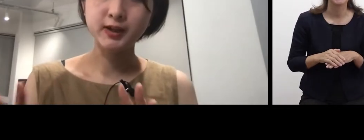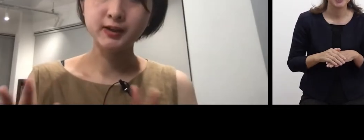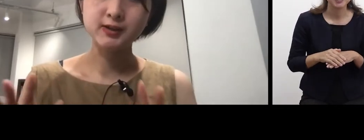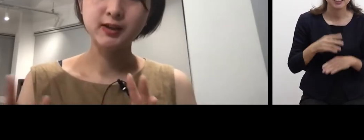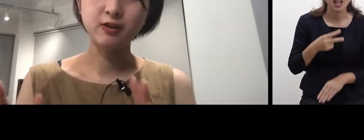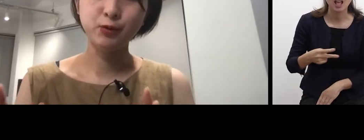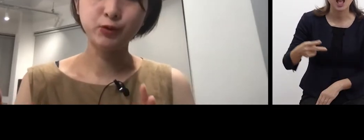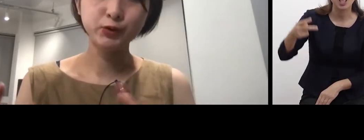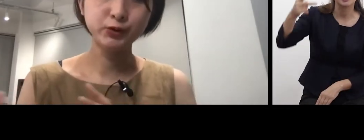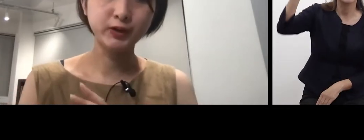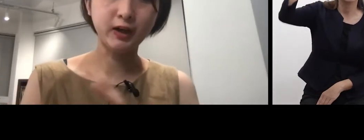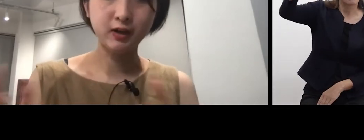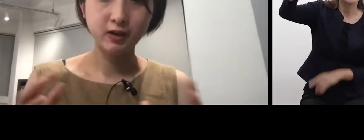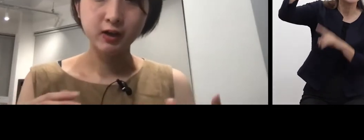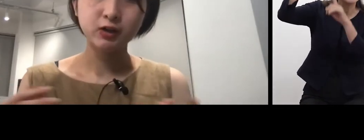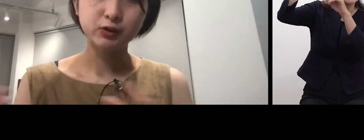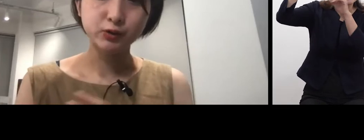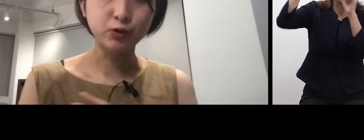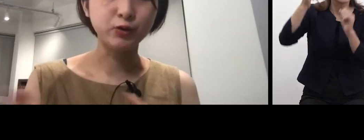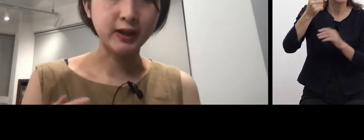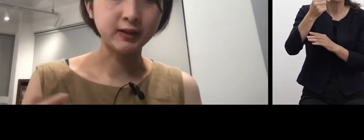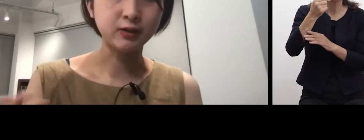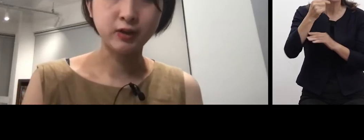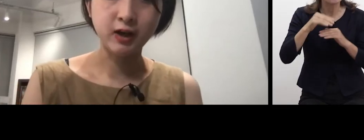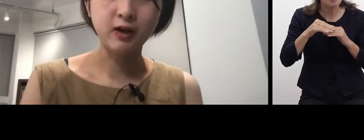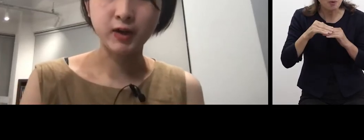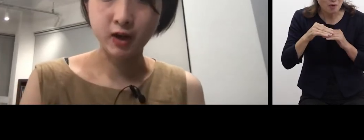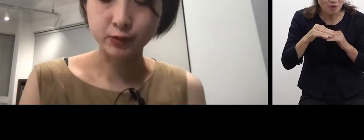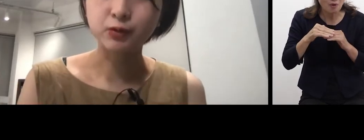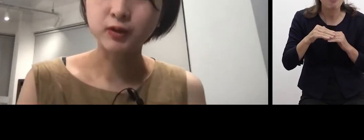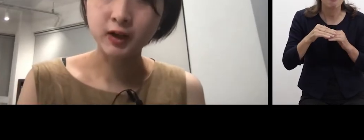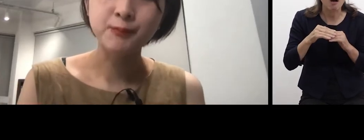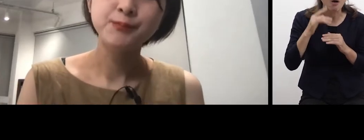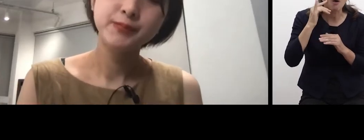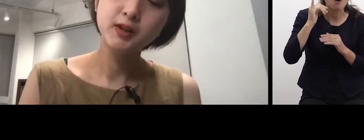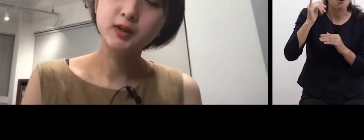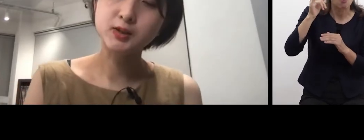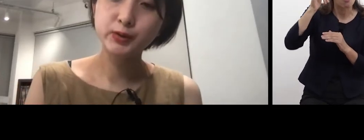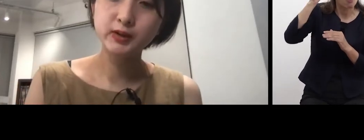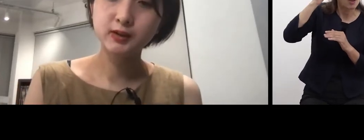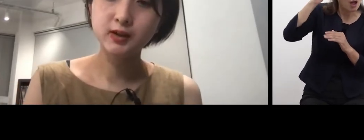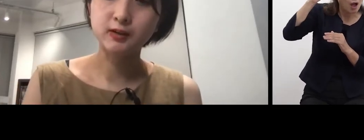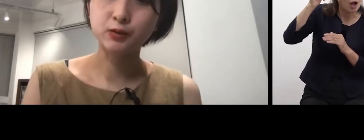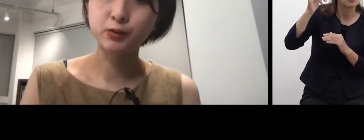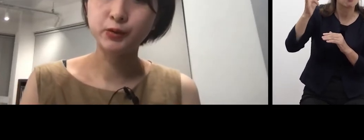even if there is no sound.